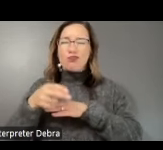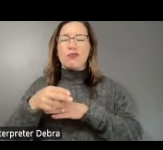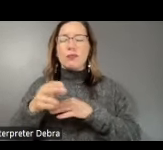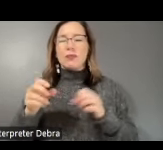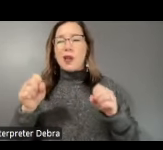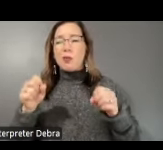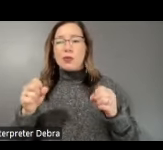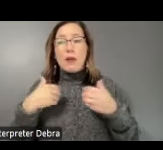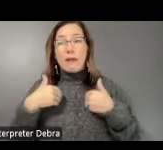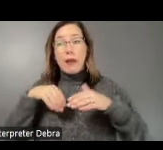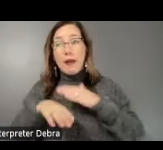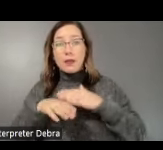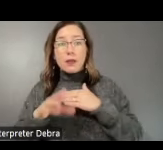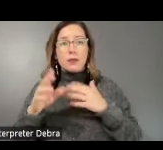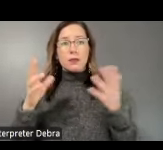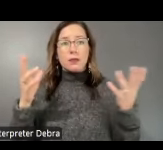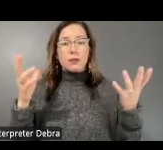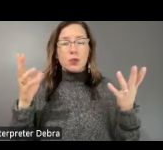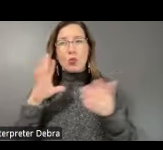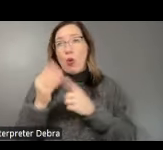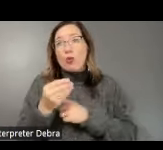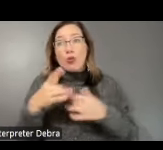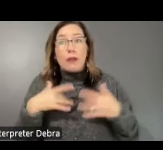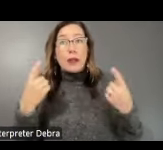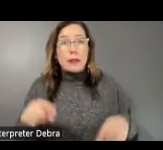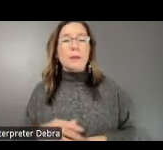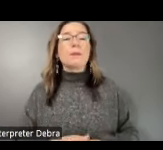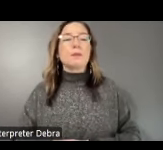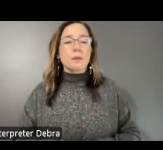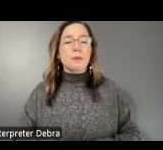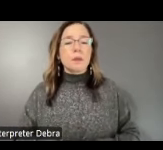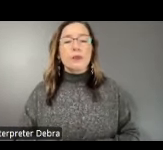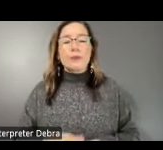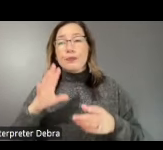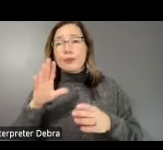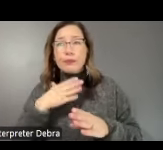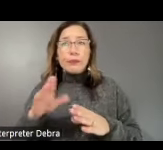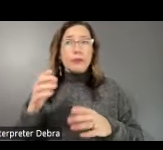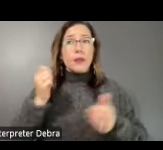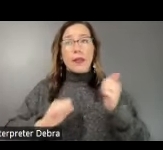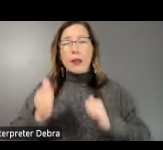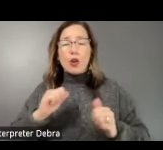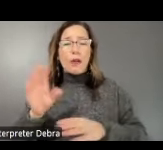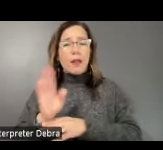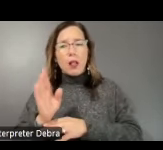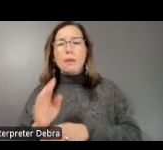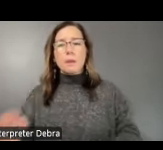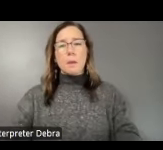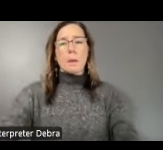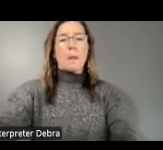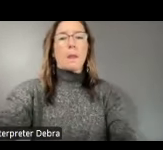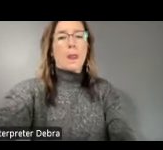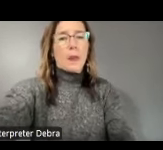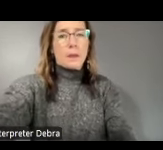have access to a cultural event, music or theater, film, those kinds of things. So we wanted to make